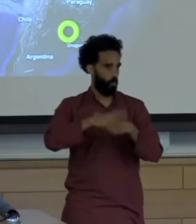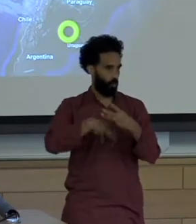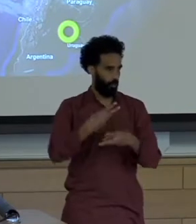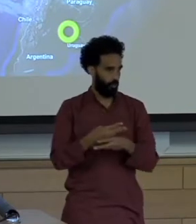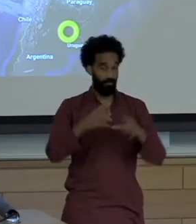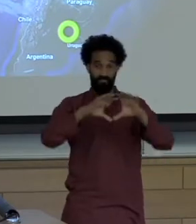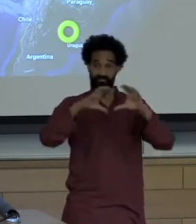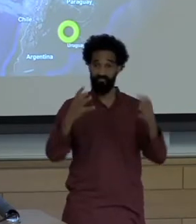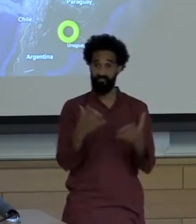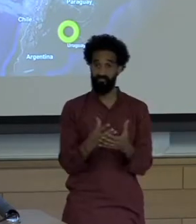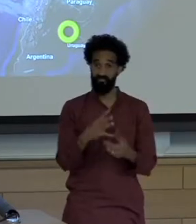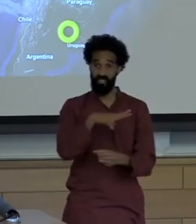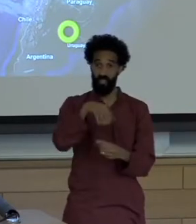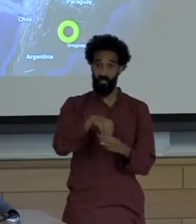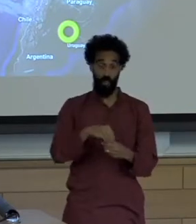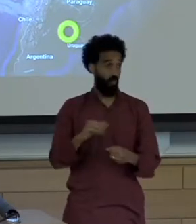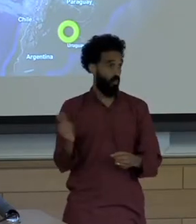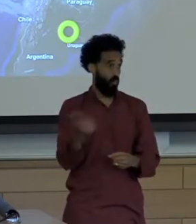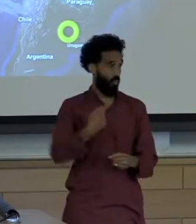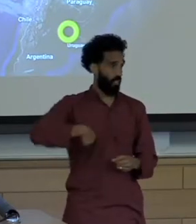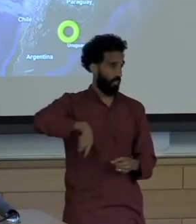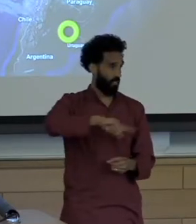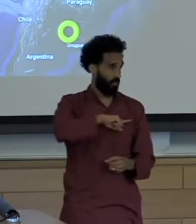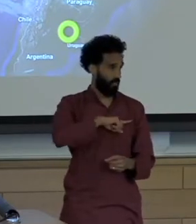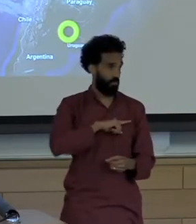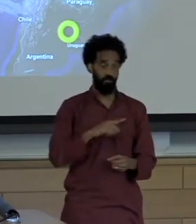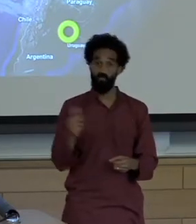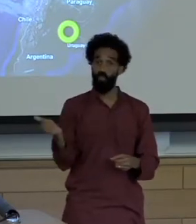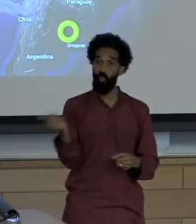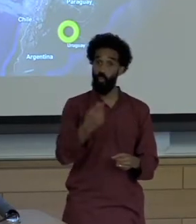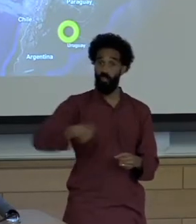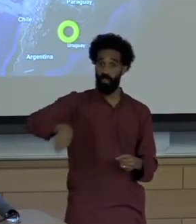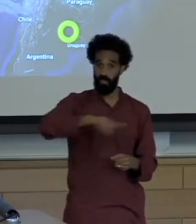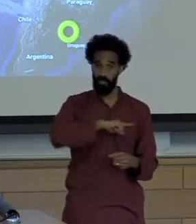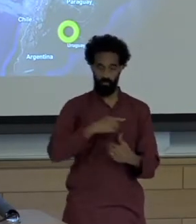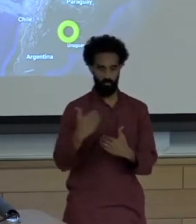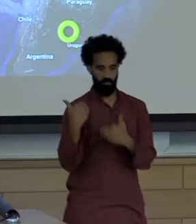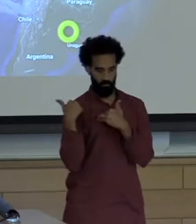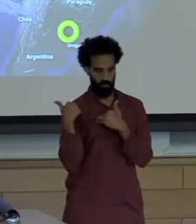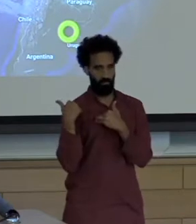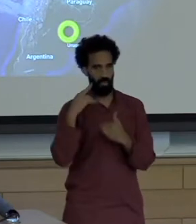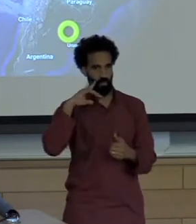The time I have today to share with you some overarching patterns that we have found